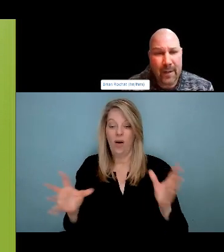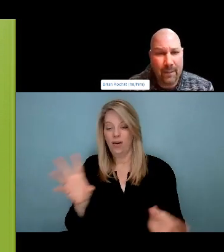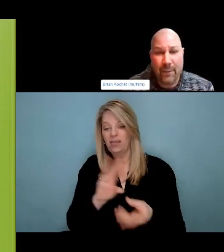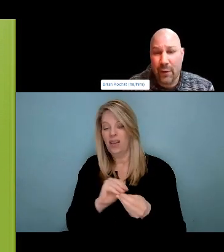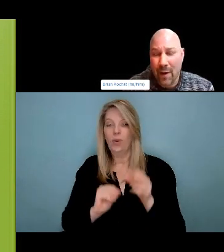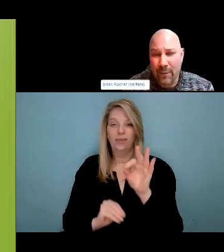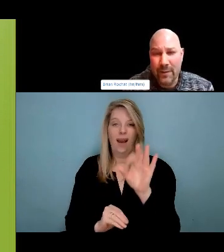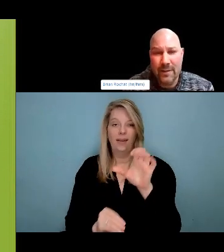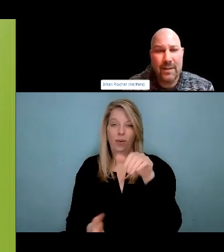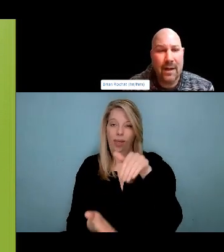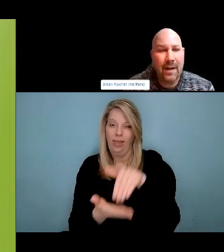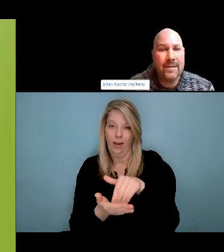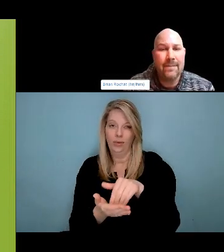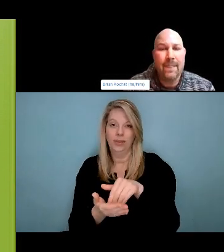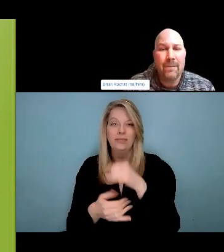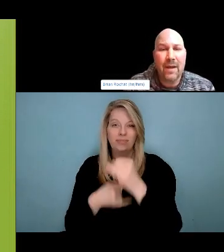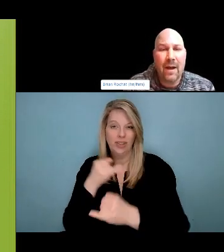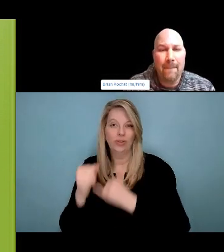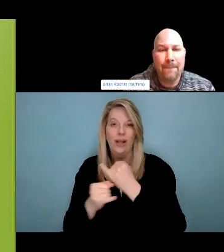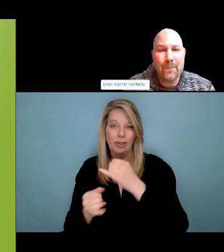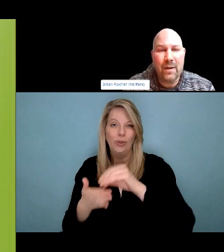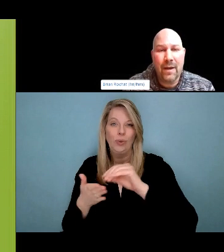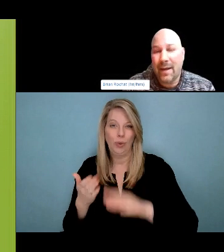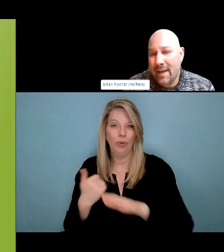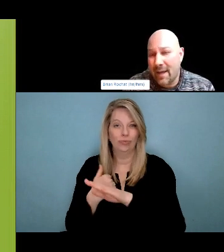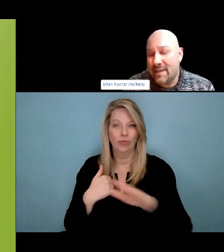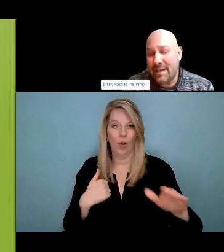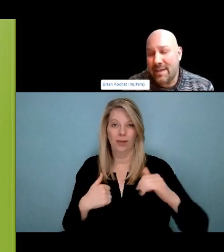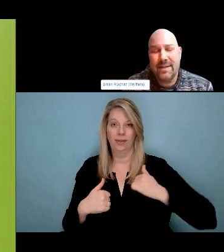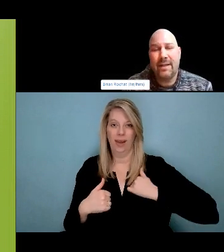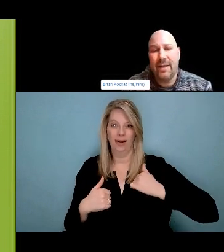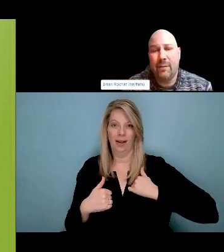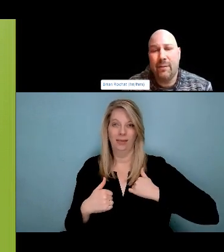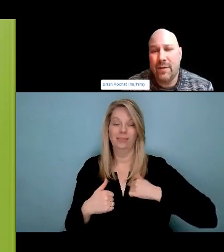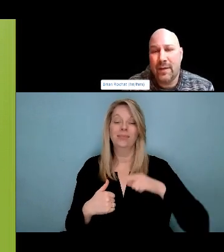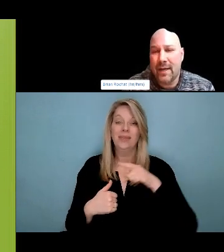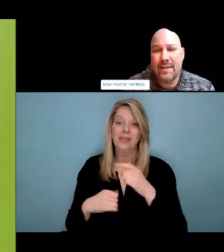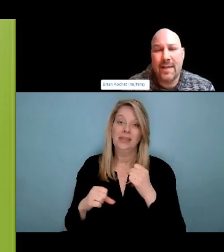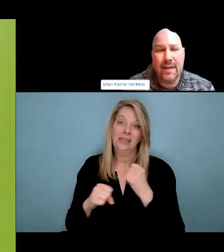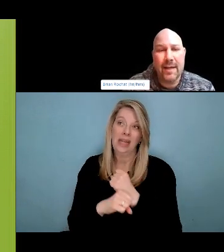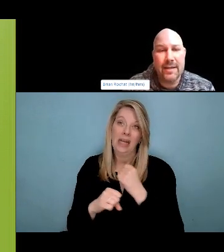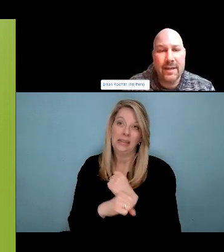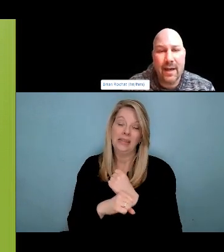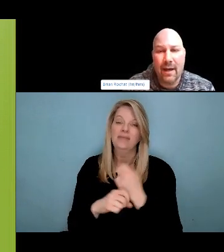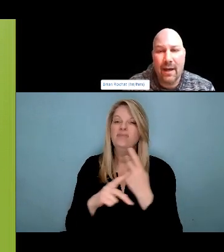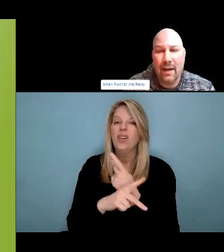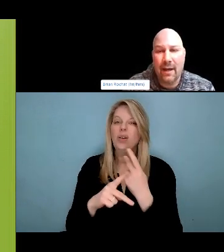you love about them and to get us started and thinking about it, I would say, I have